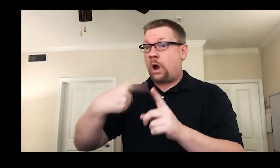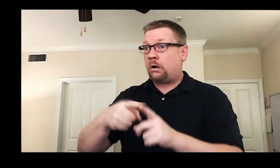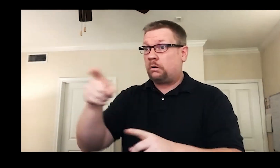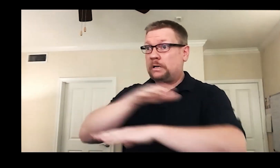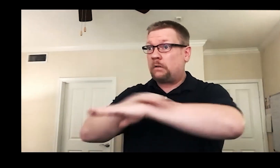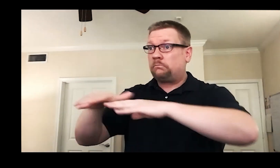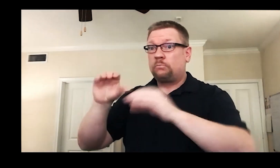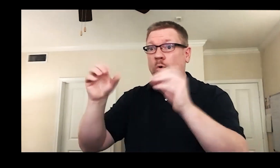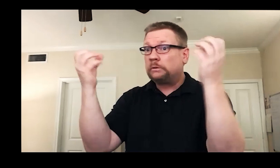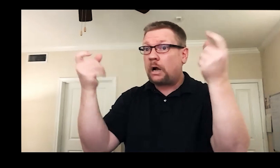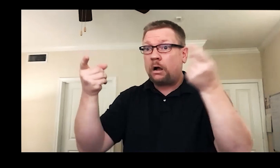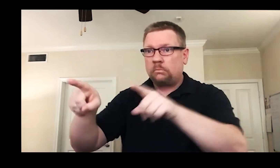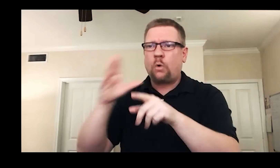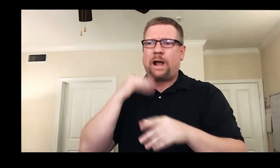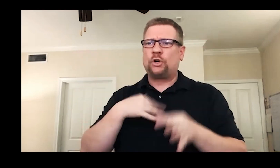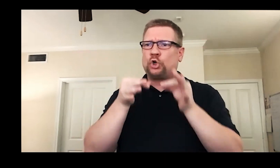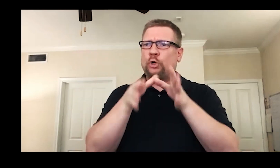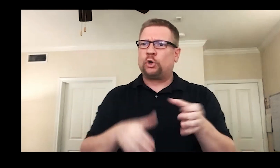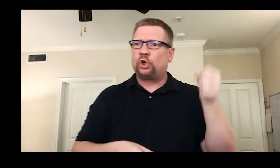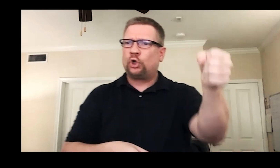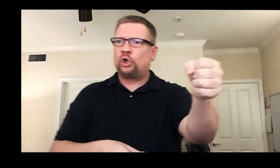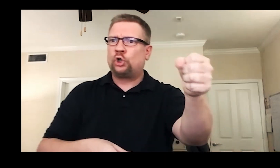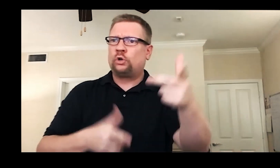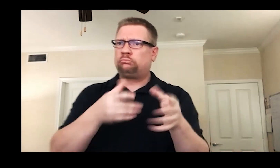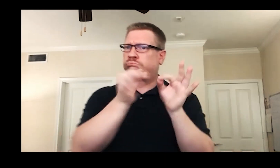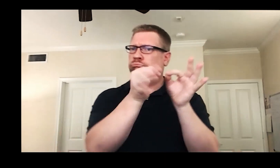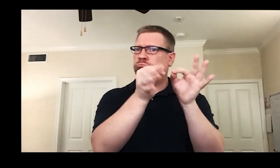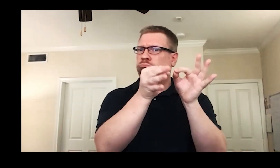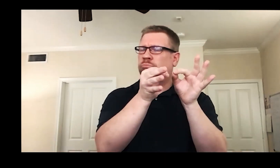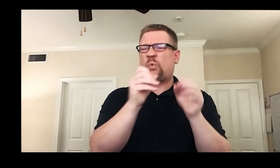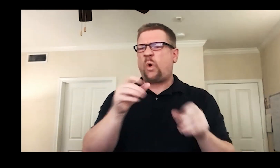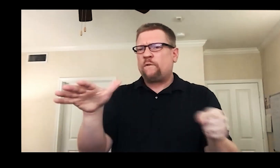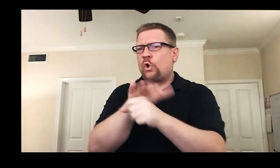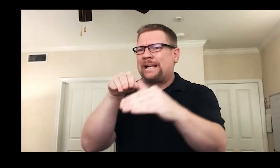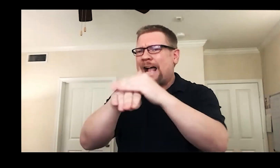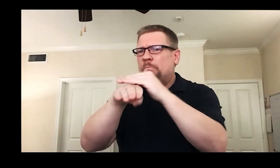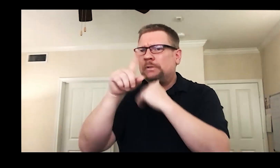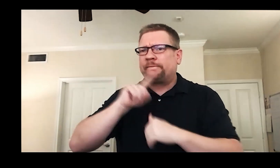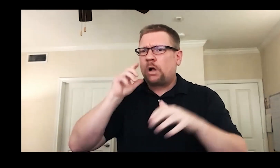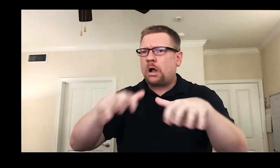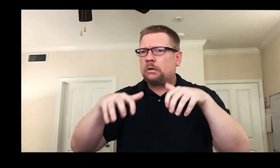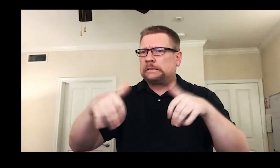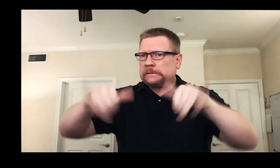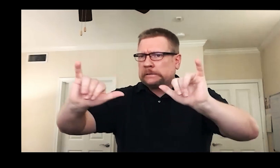Those times when no one on stage was signing, the audience could look to an interpreter and see the